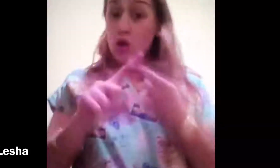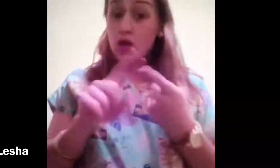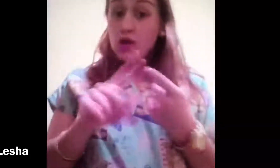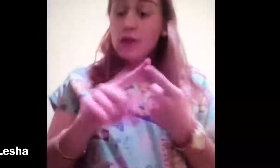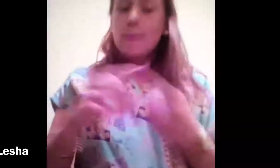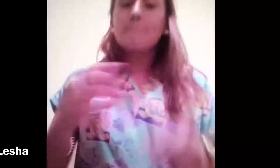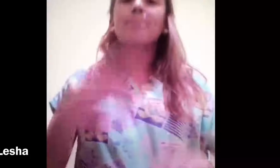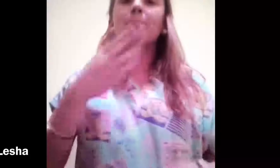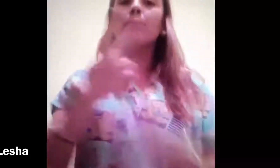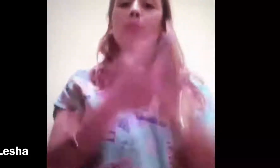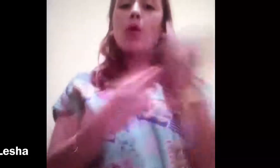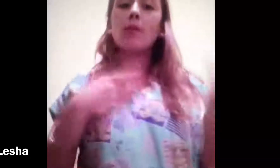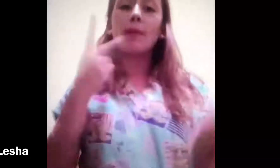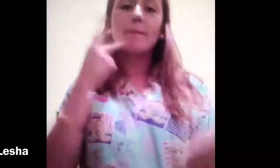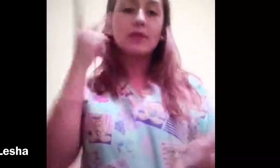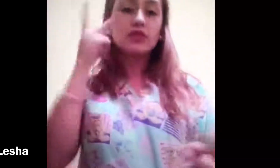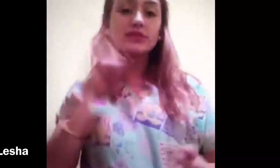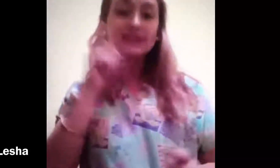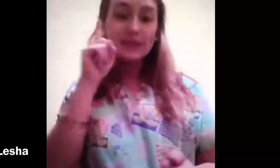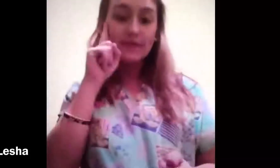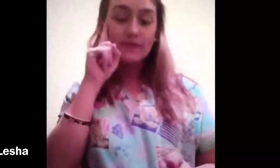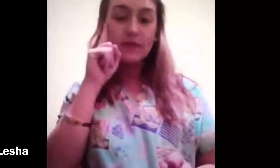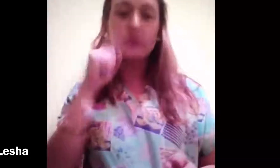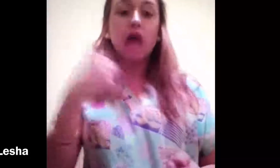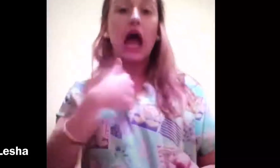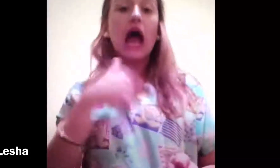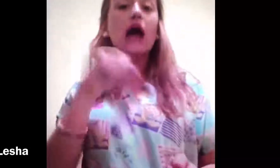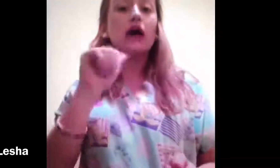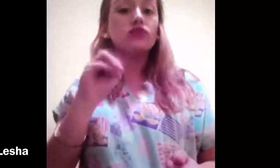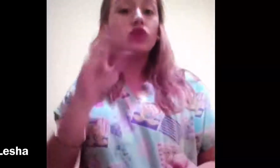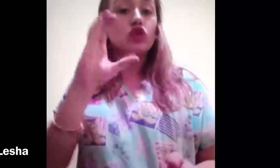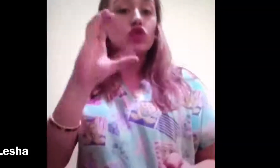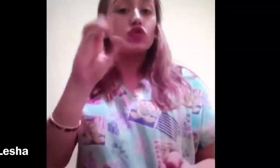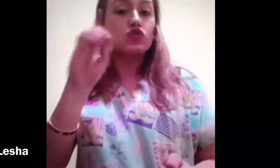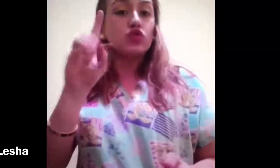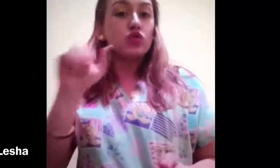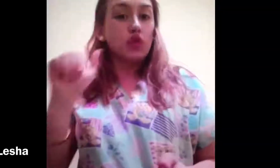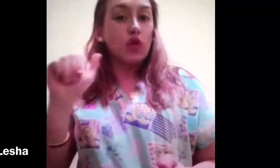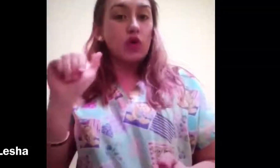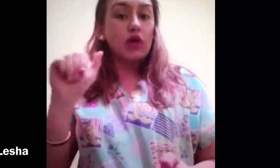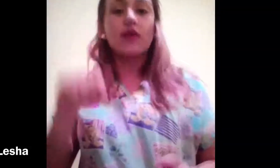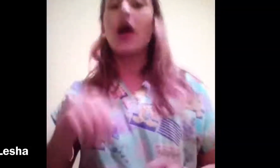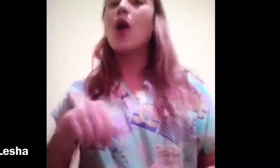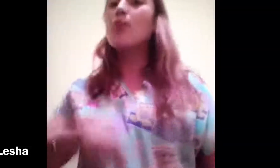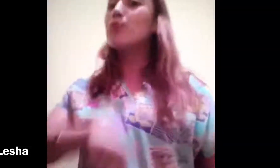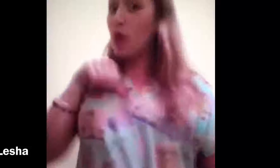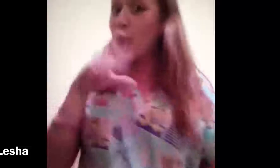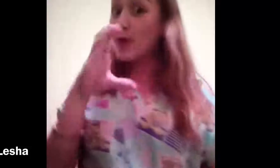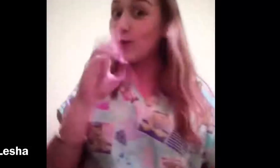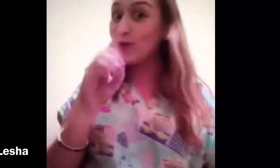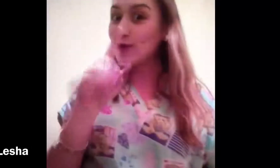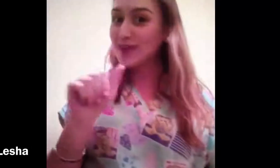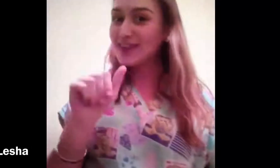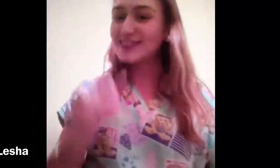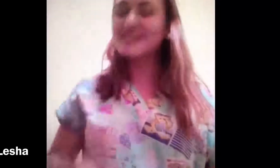For one, both my parents are Deaf. I am a CODA. A Proud CODA!!